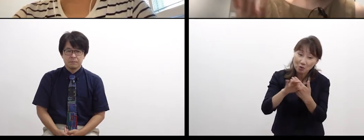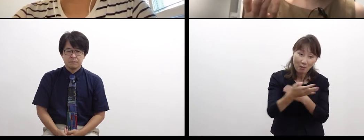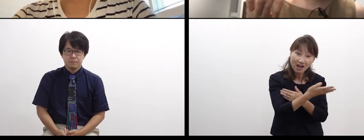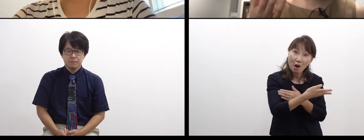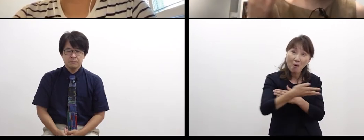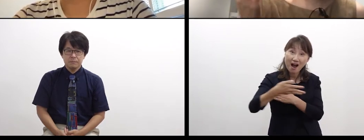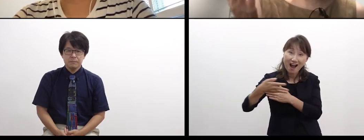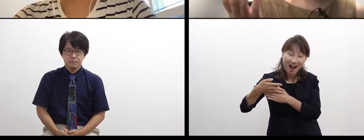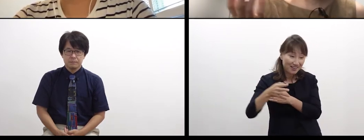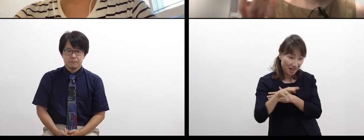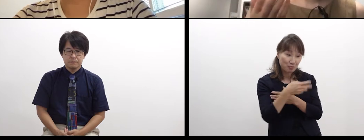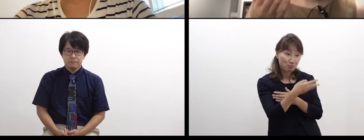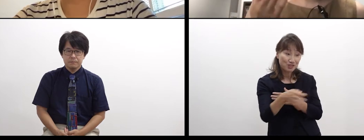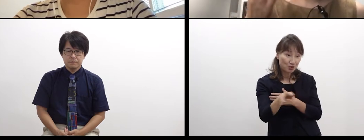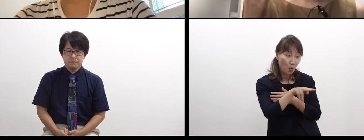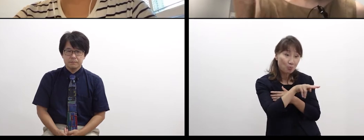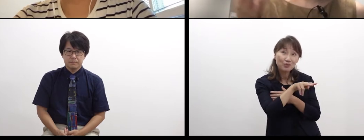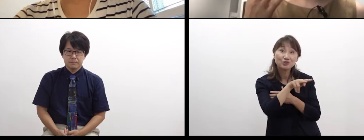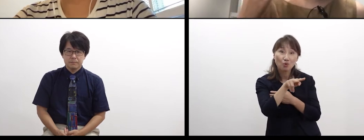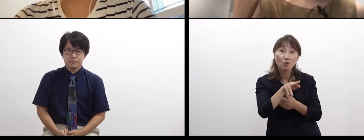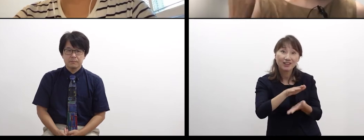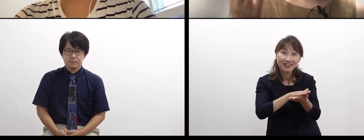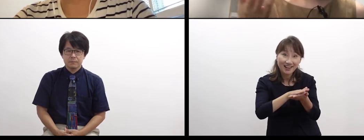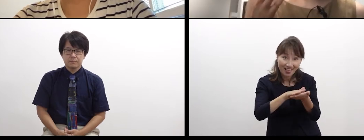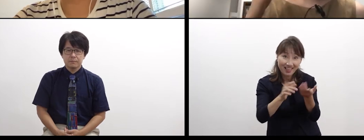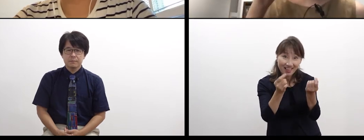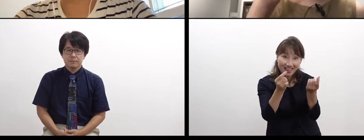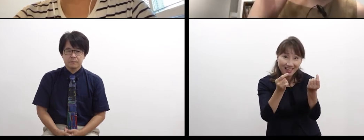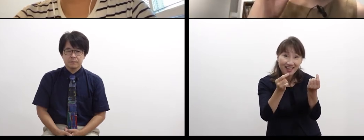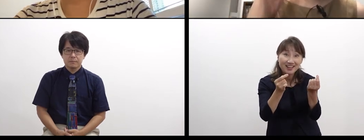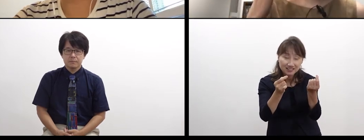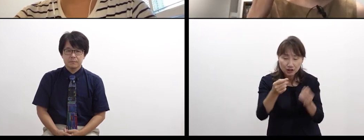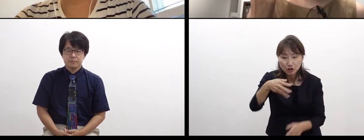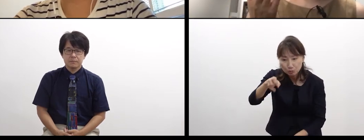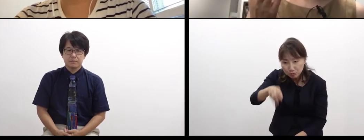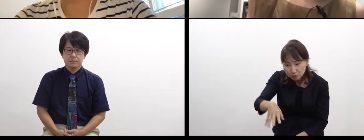and we can even drink it. When I face with water kind of seriously